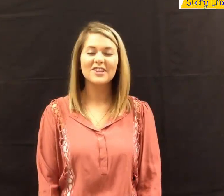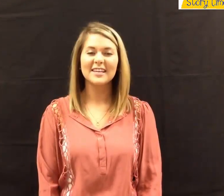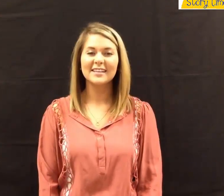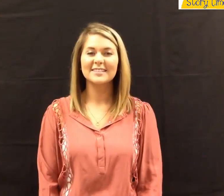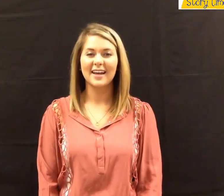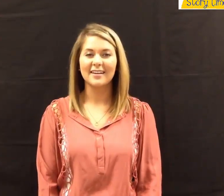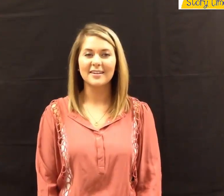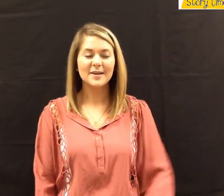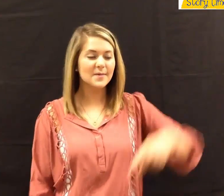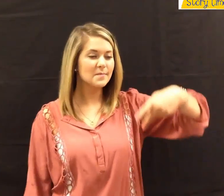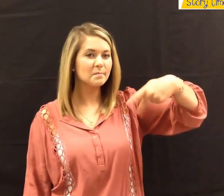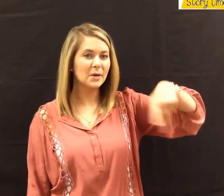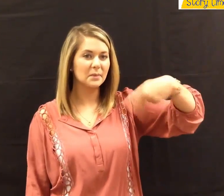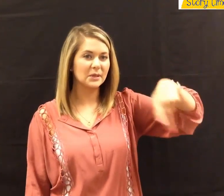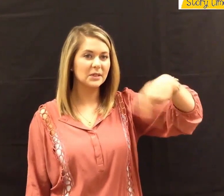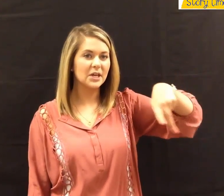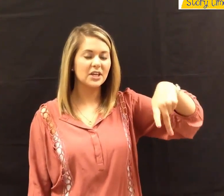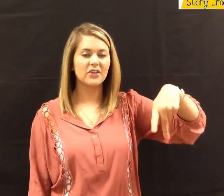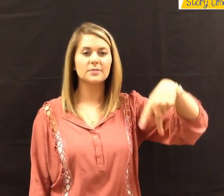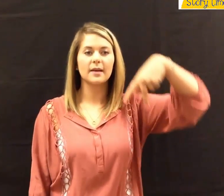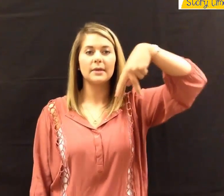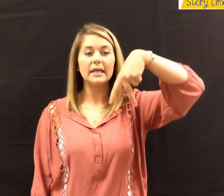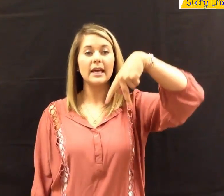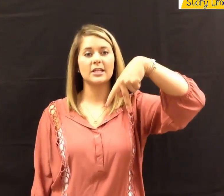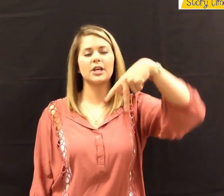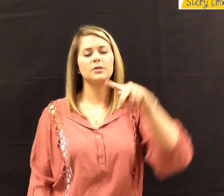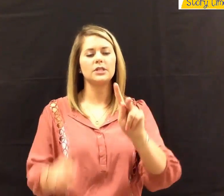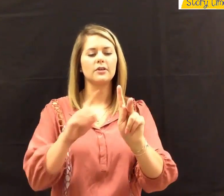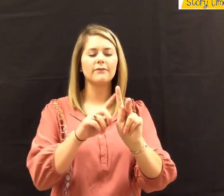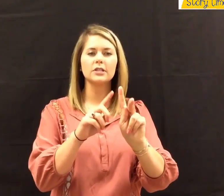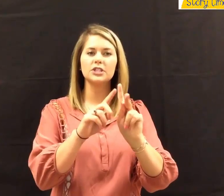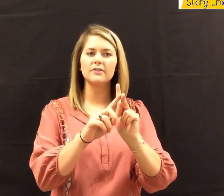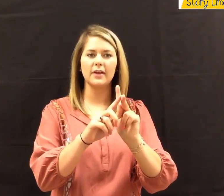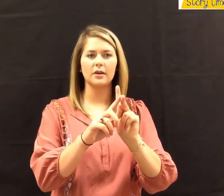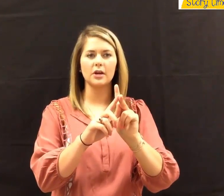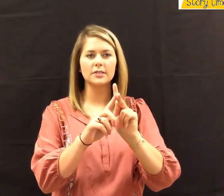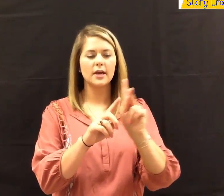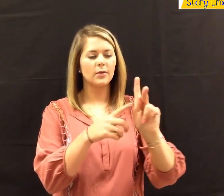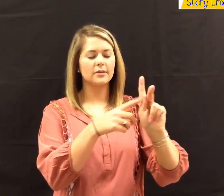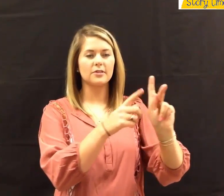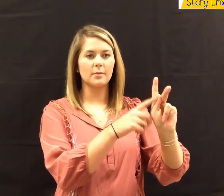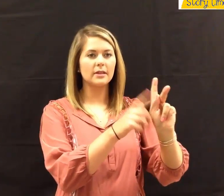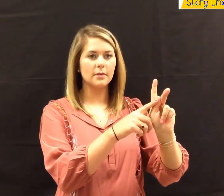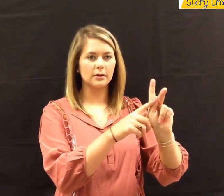For the next sign, "purple," first make a 'P' handshape using your first two fingers with your thumb in the middle.